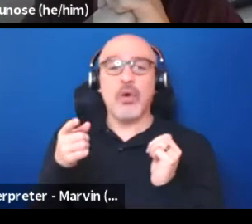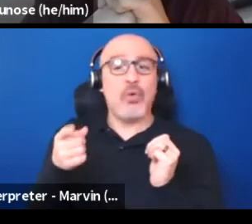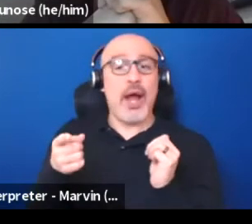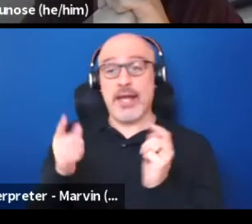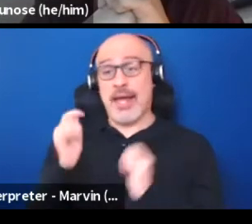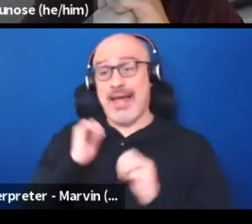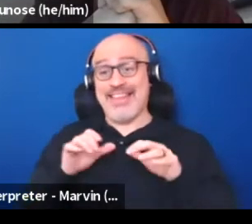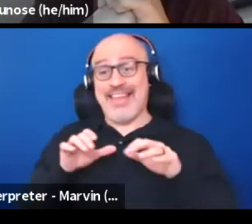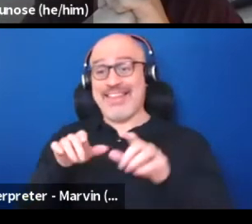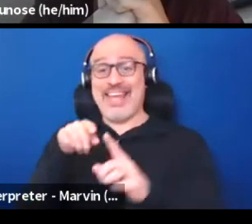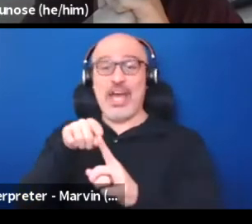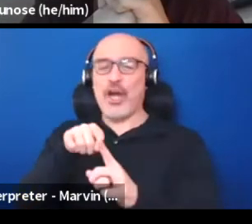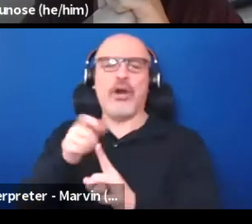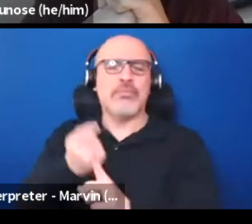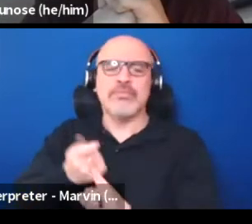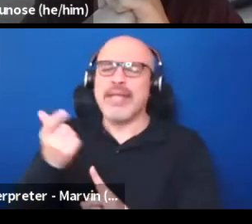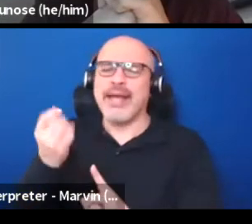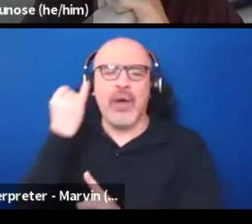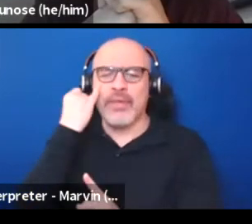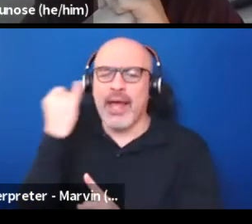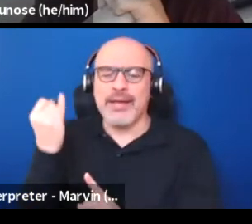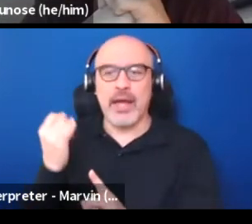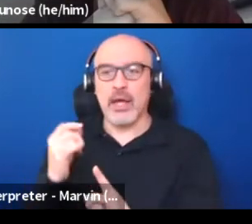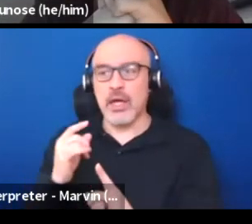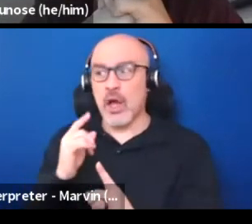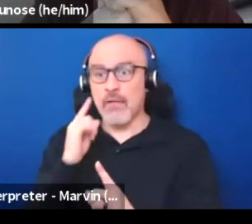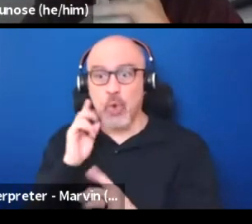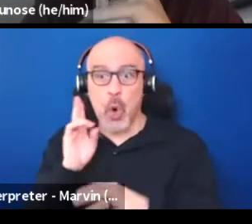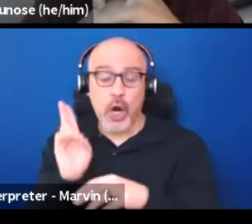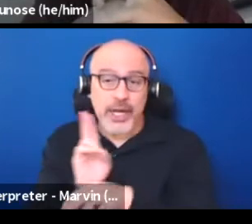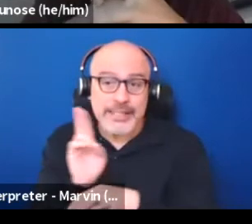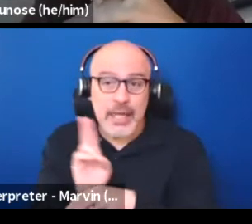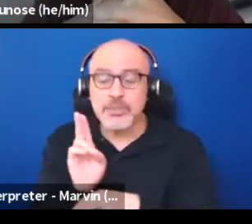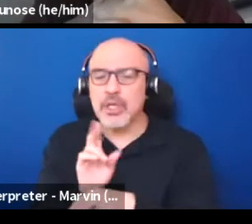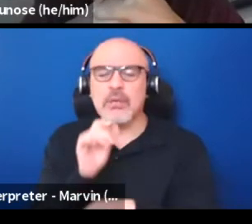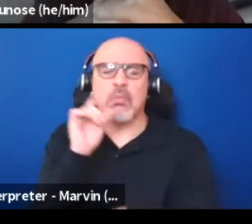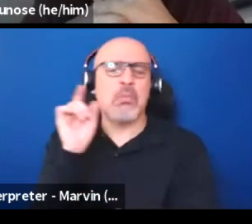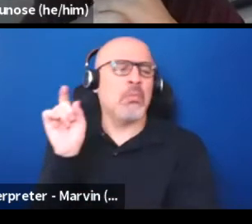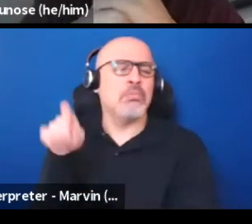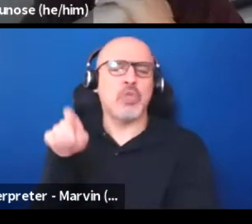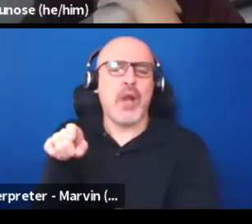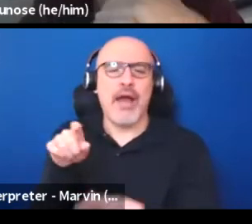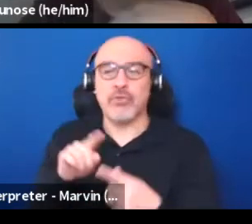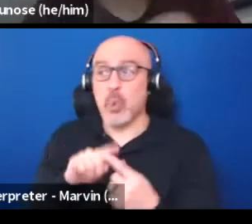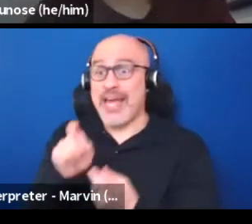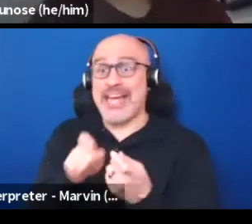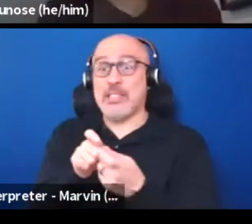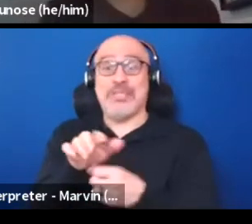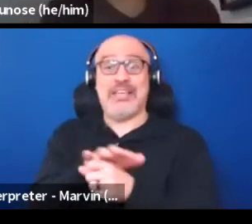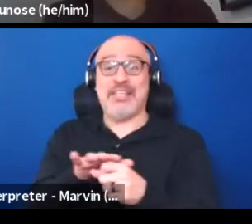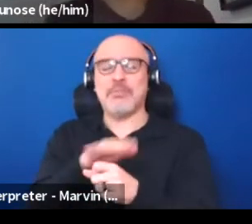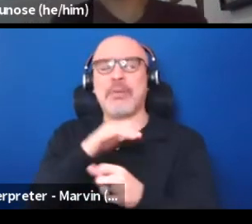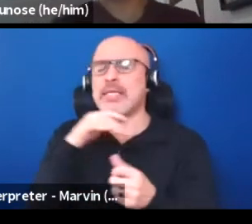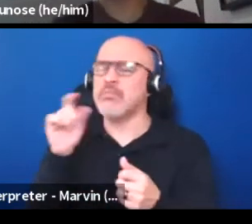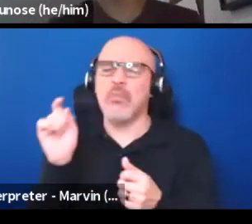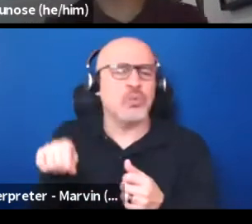Like theater doesn't necessarily have to be something for consumption. And it also doesn't necessarily have to be something in a certain space.